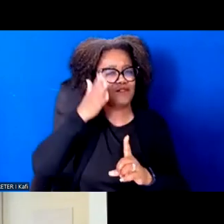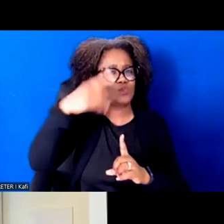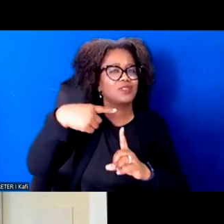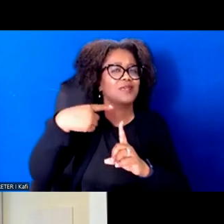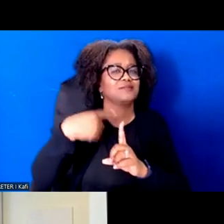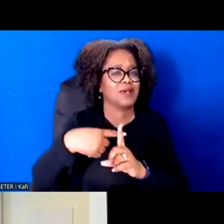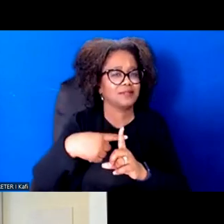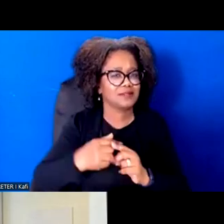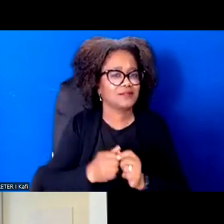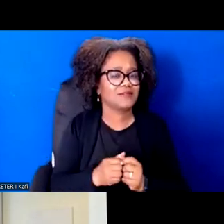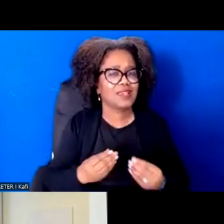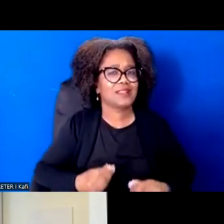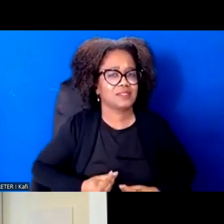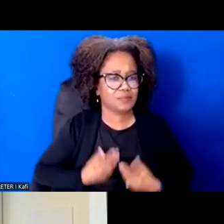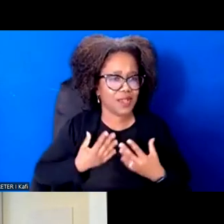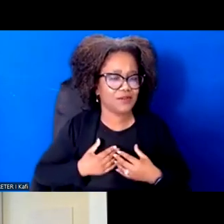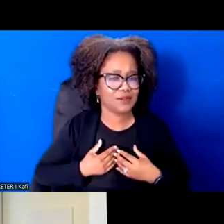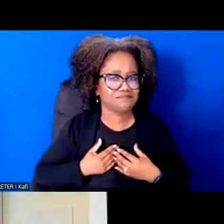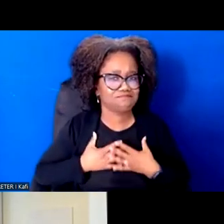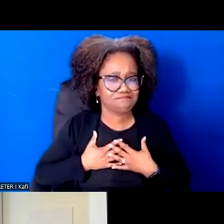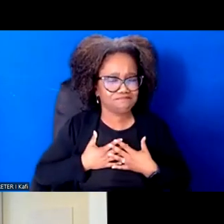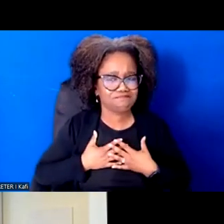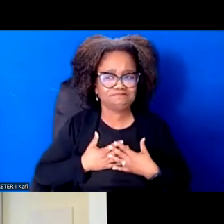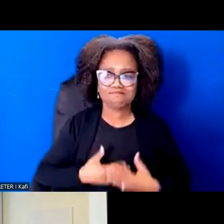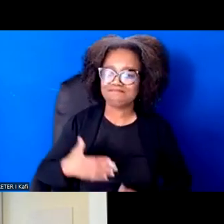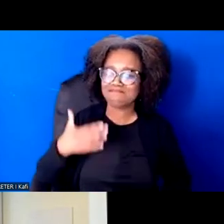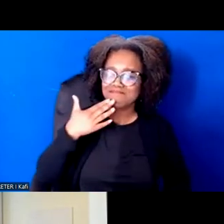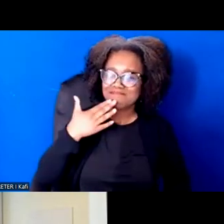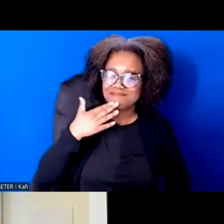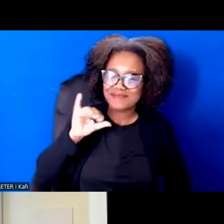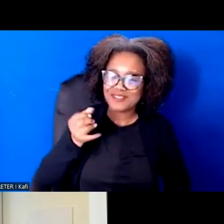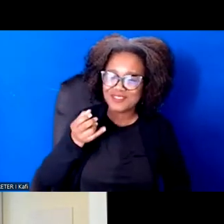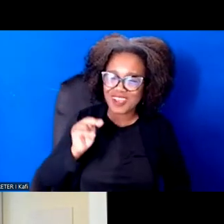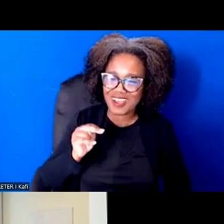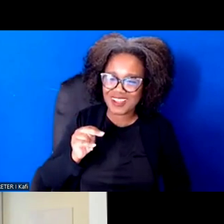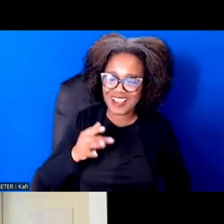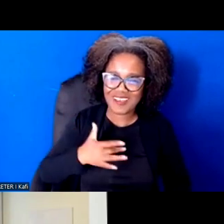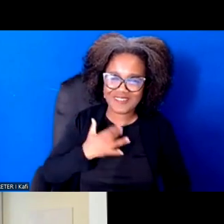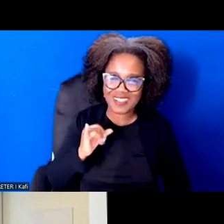I feel like you answered a whole lot of questions in that very succinct and beautiful responses,